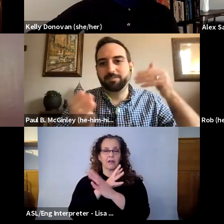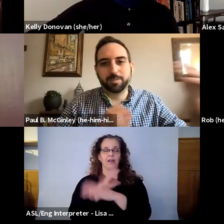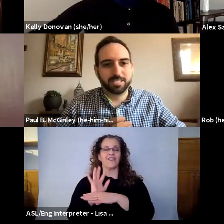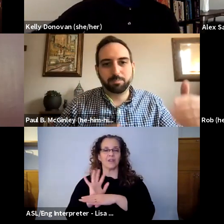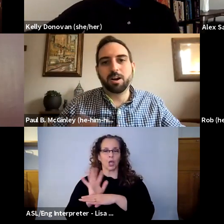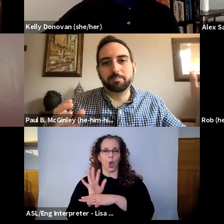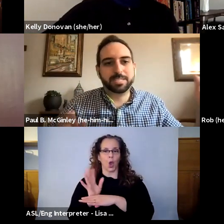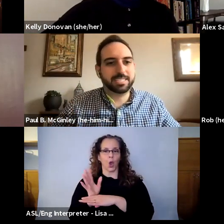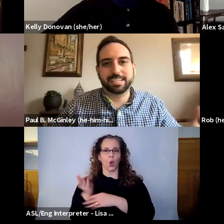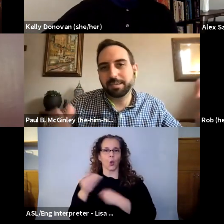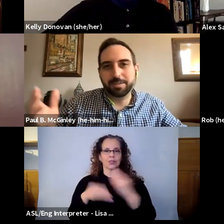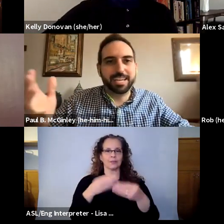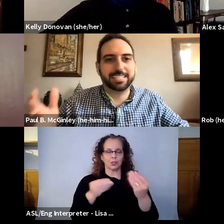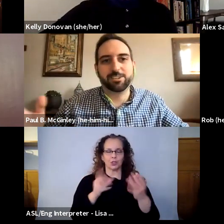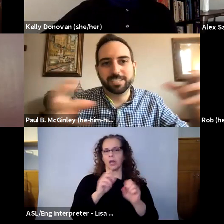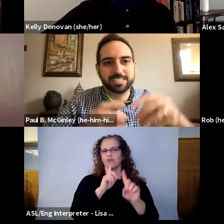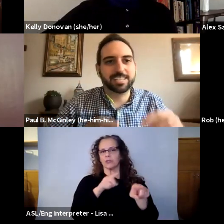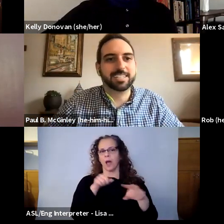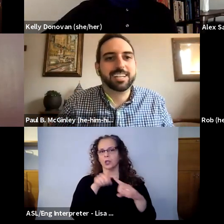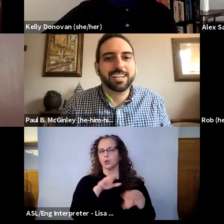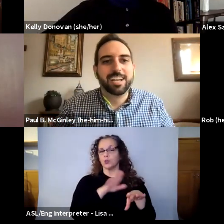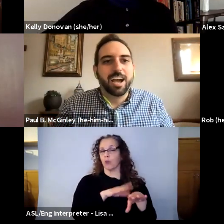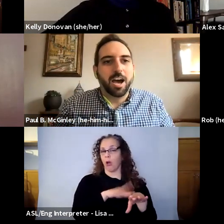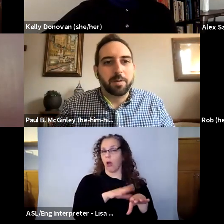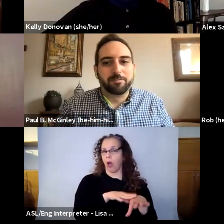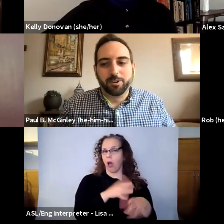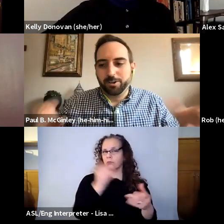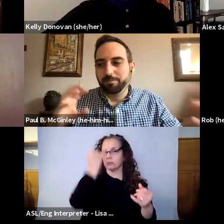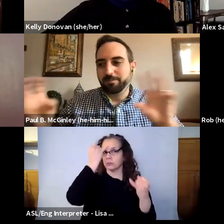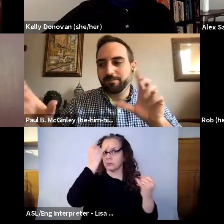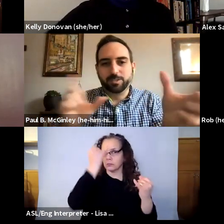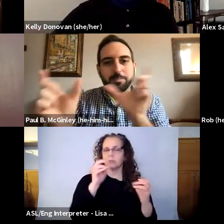response to prompts. It can be asynchronously done for folks to